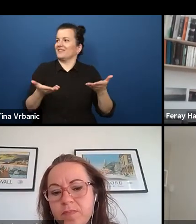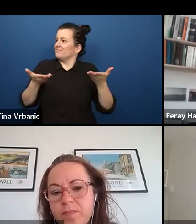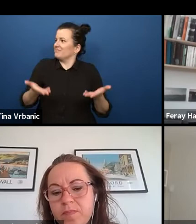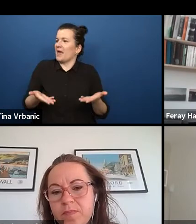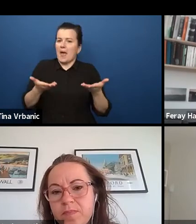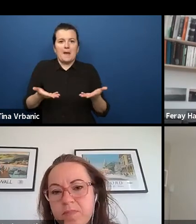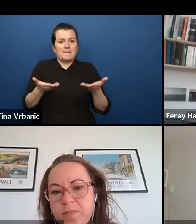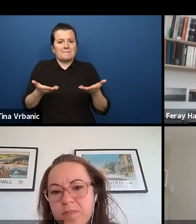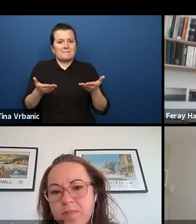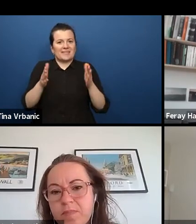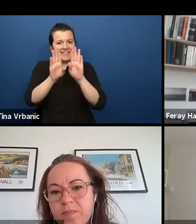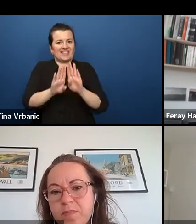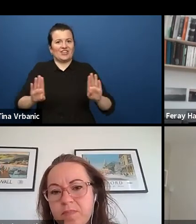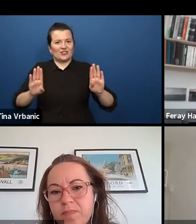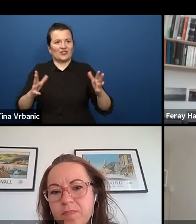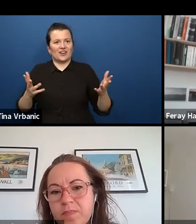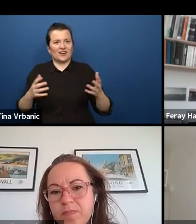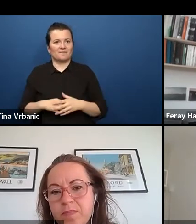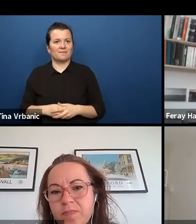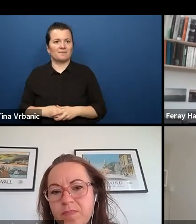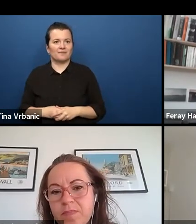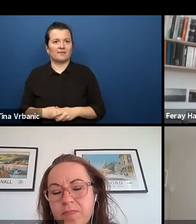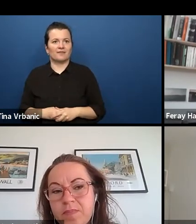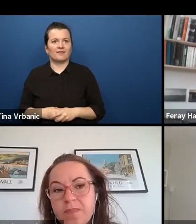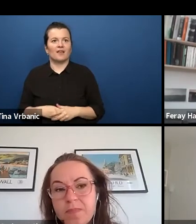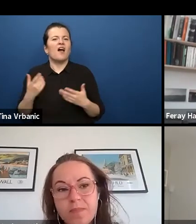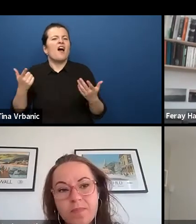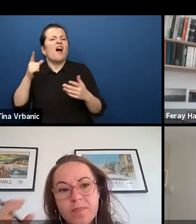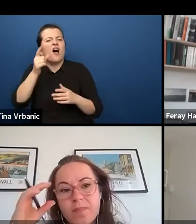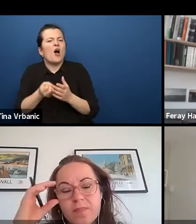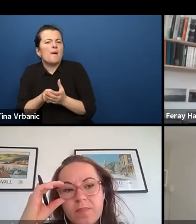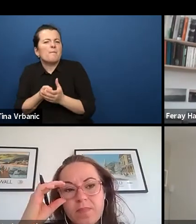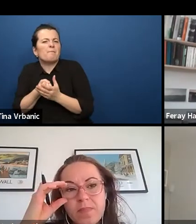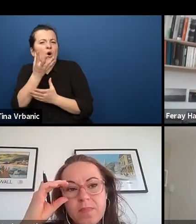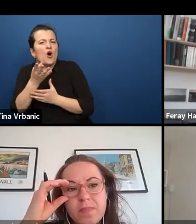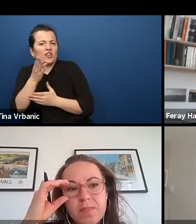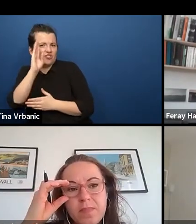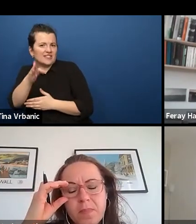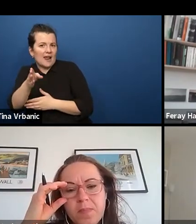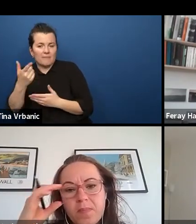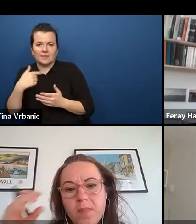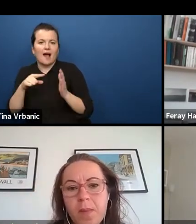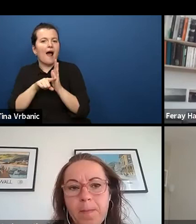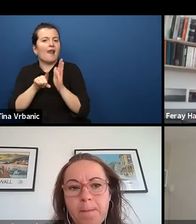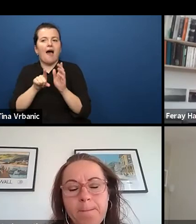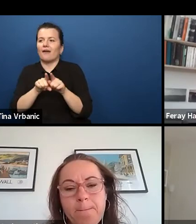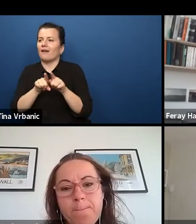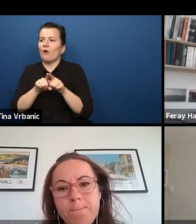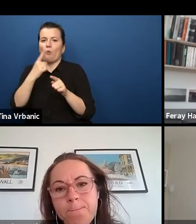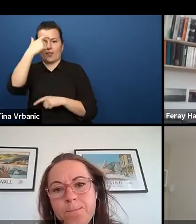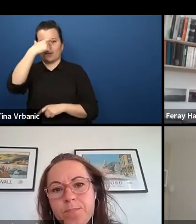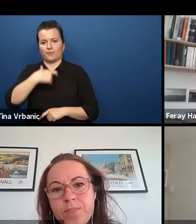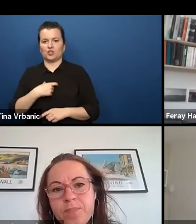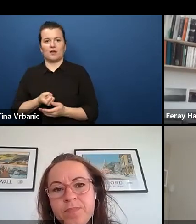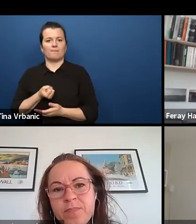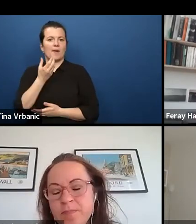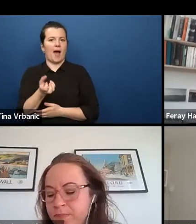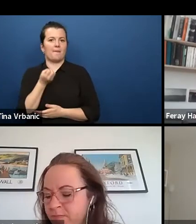which can be described like a one man show theatre in some contexts. I think that gives a huge opportunity